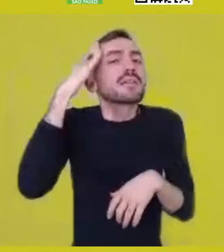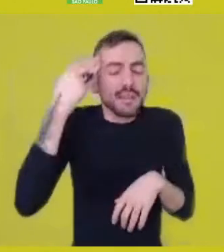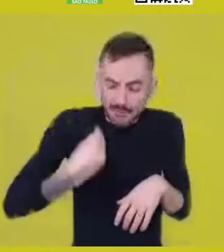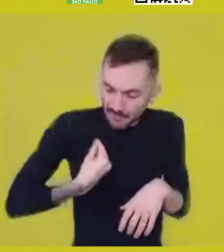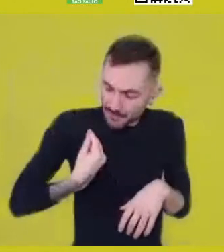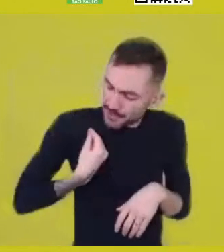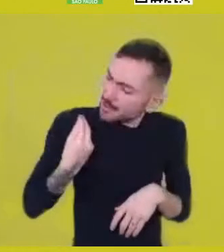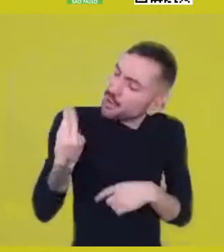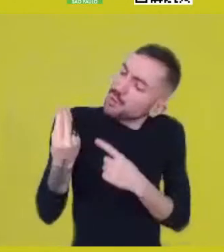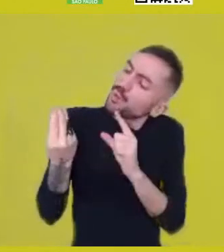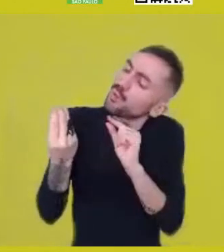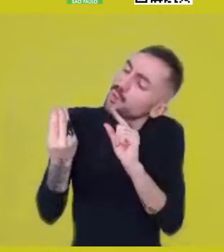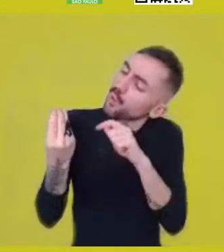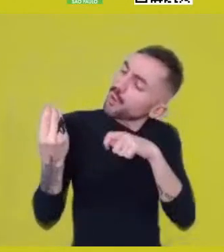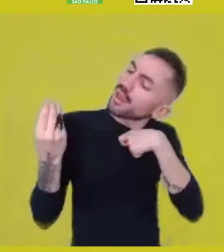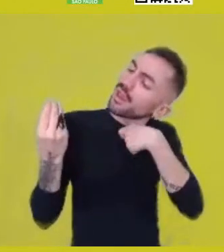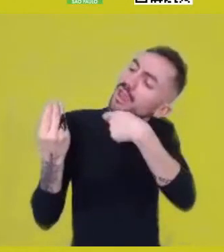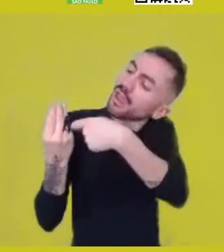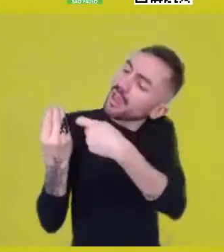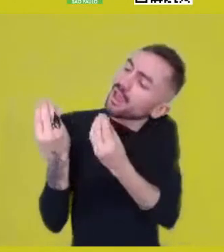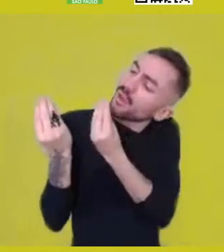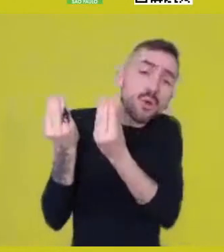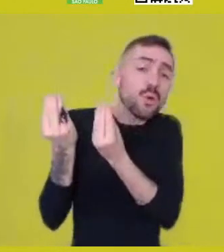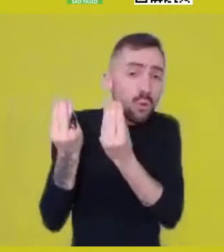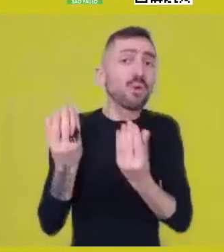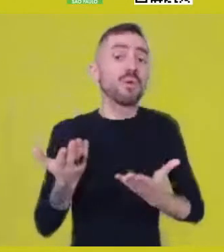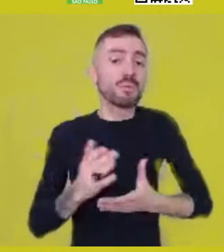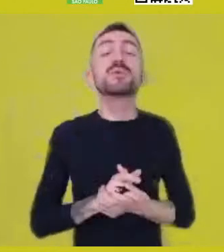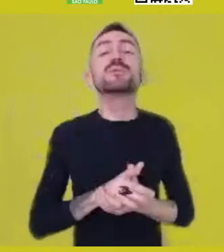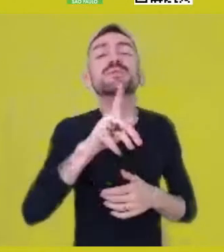how life is composed. I’d like to quote a philosopher